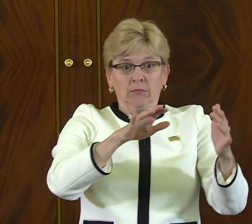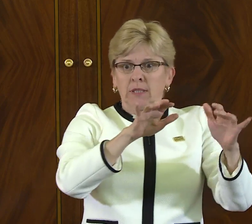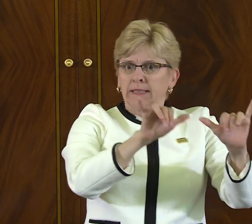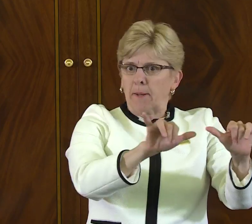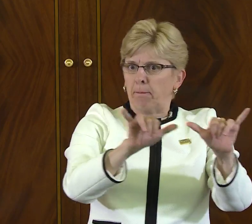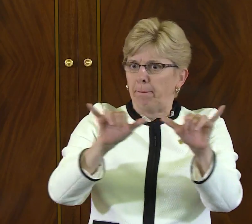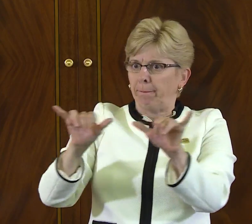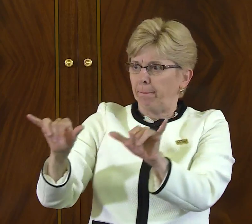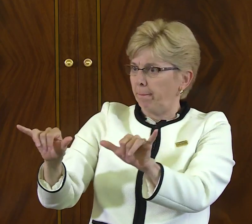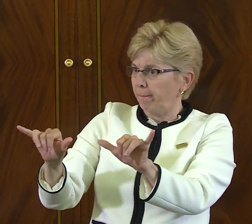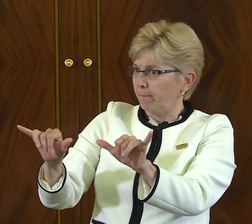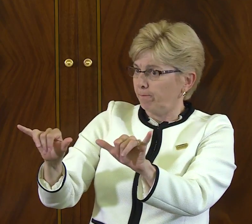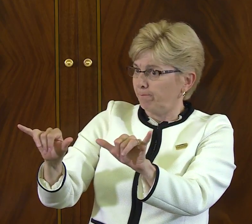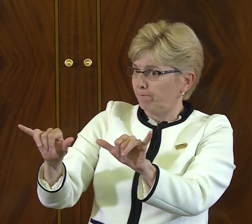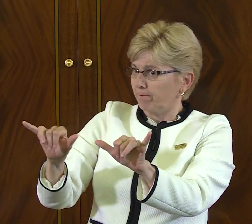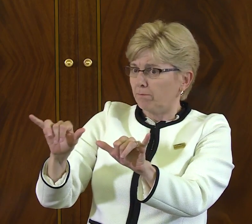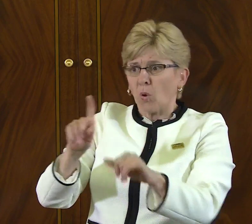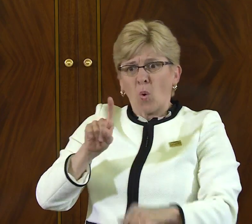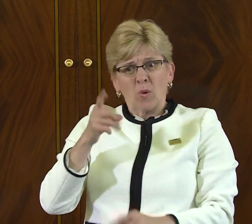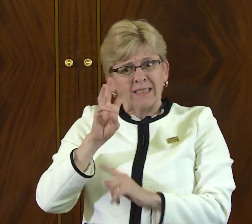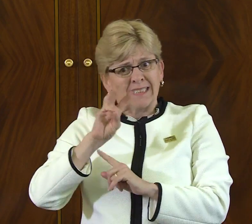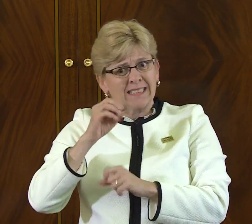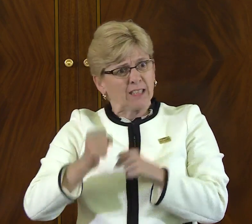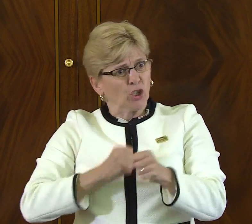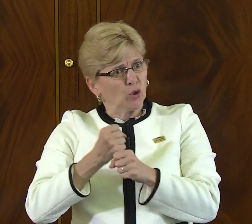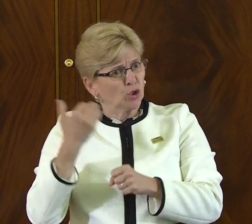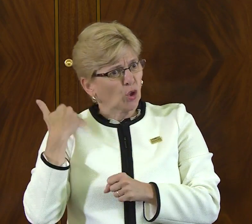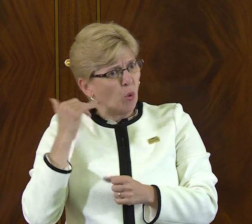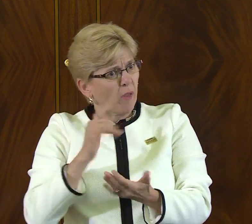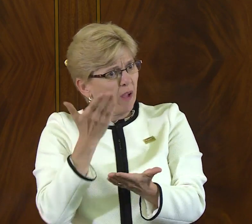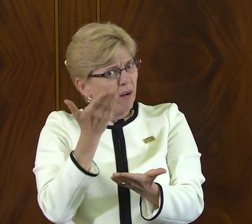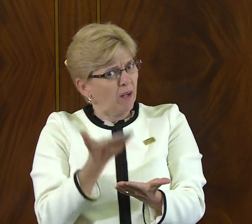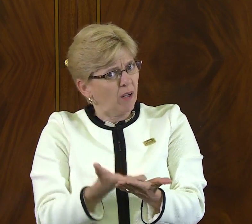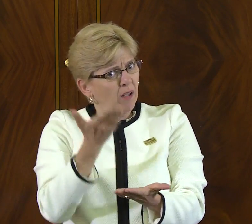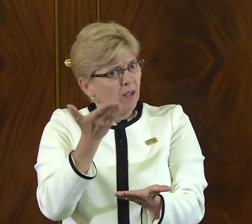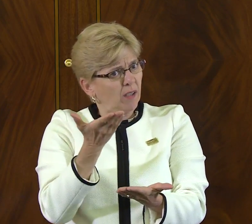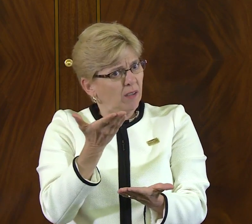Spanish, that American sign language was given the same prestige and recognition.